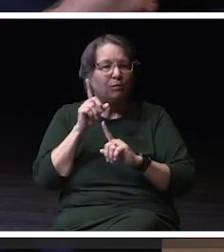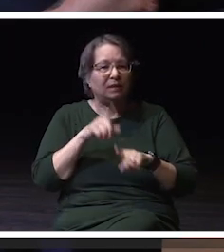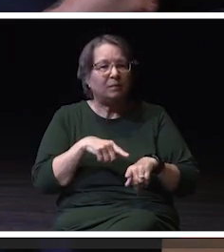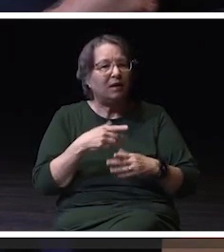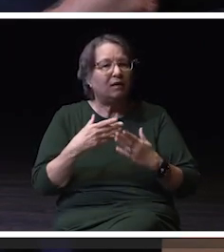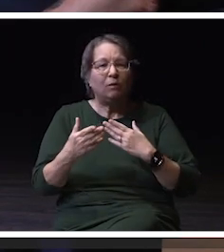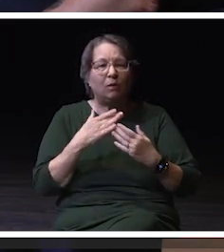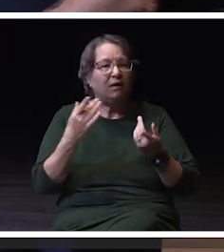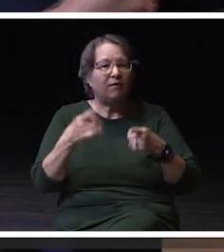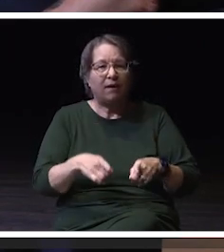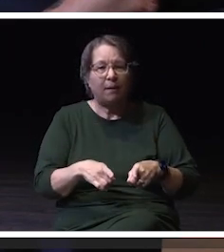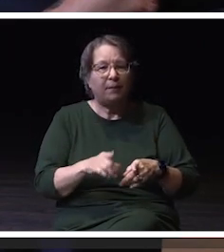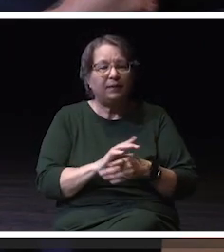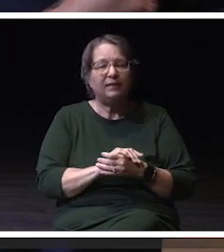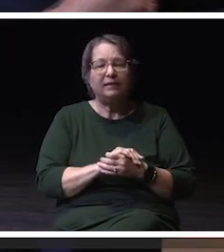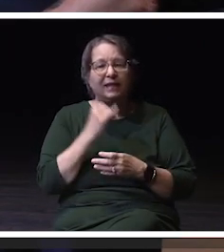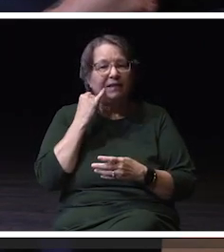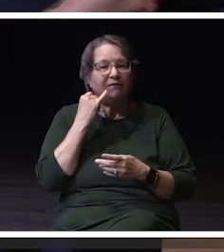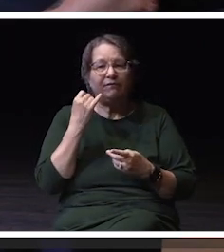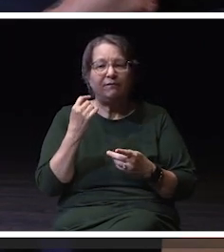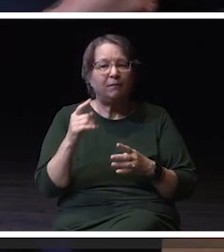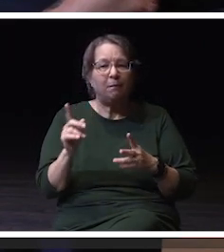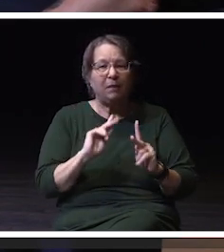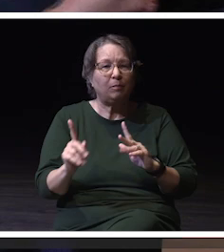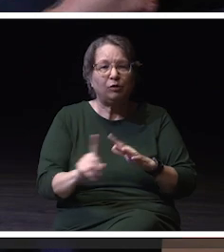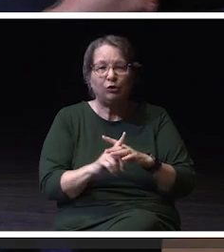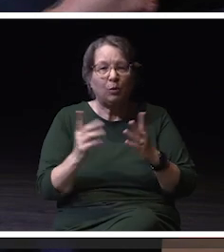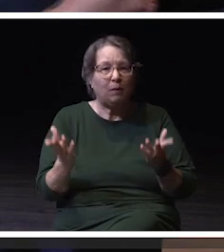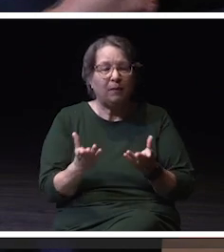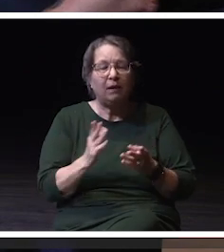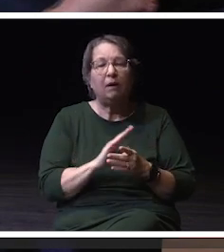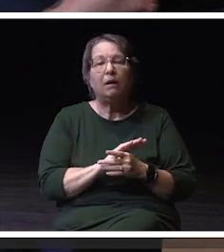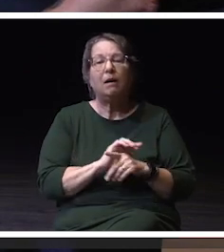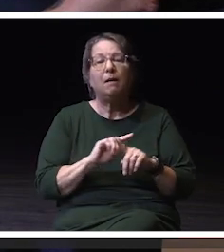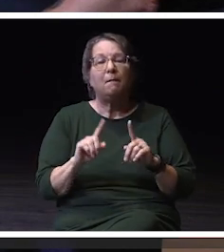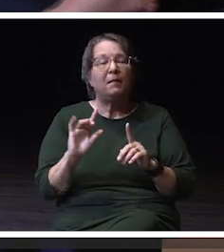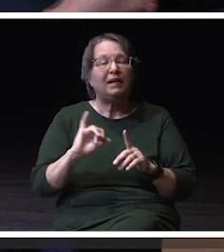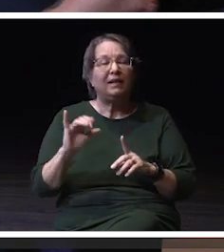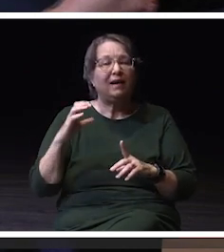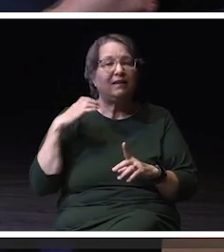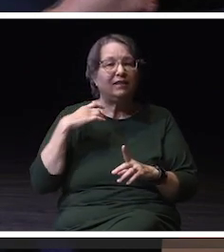if it were to come to this university. But just echoing what the chief said, as long as